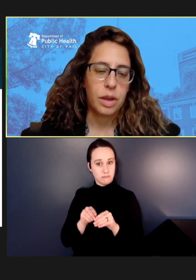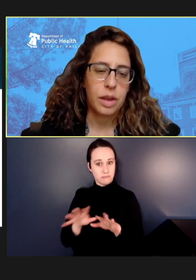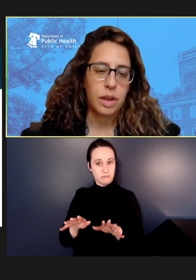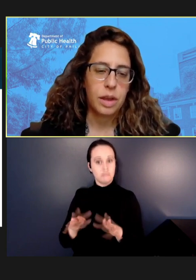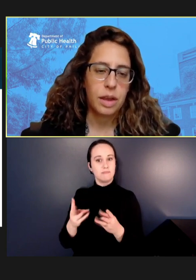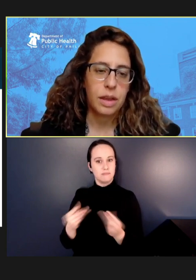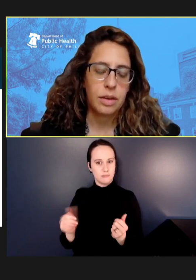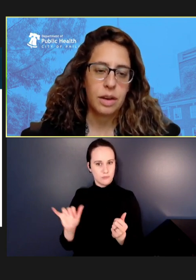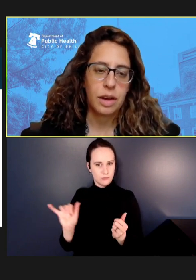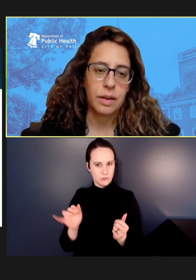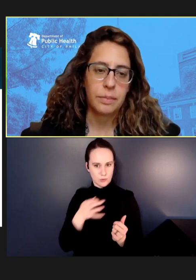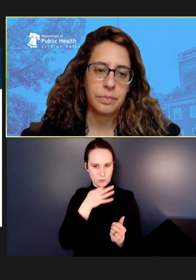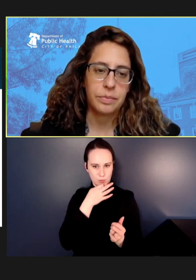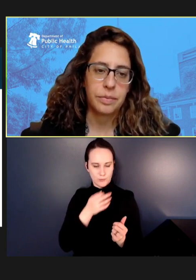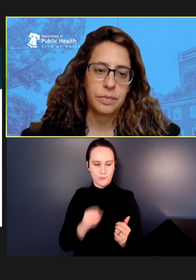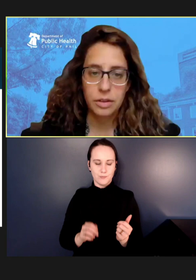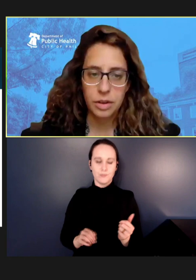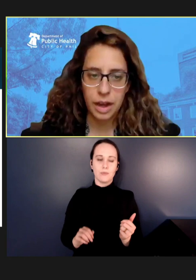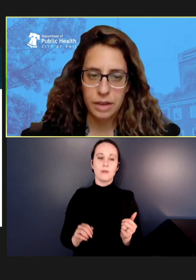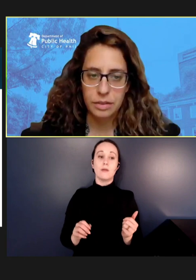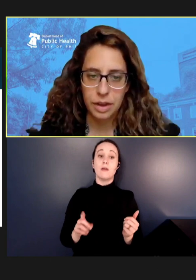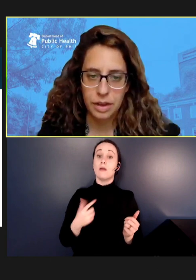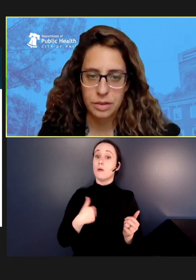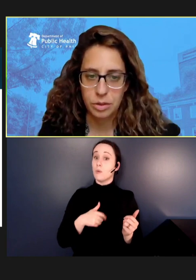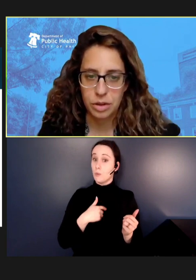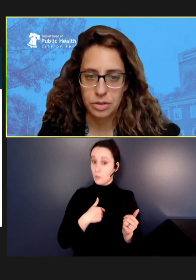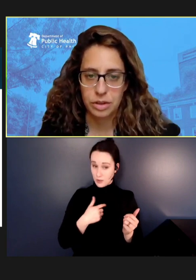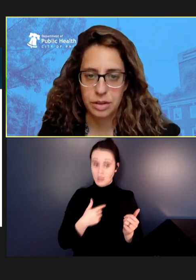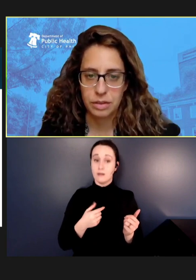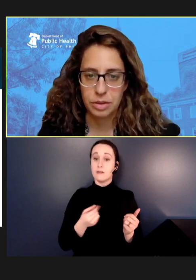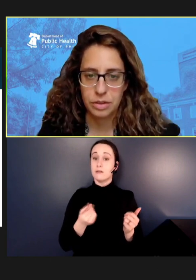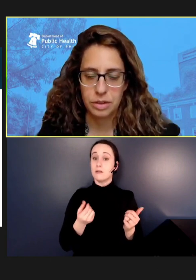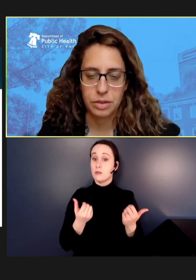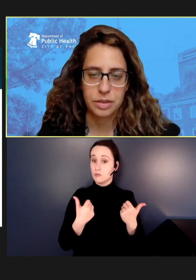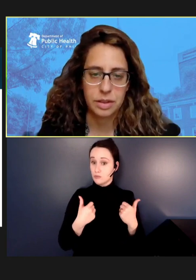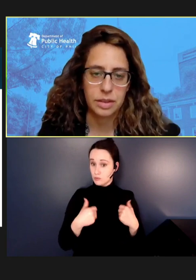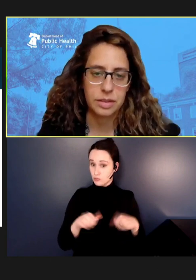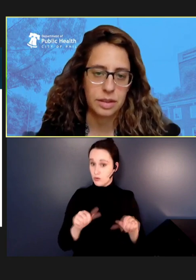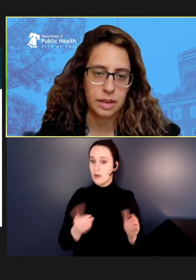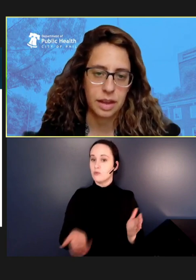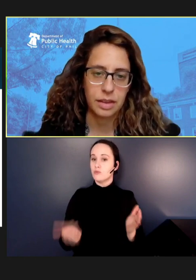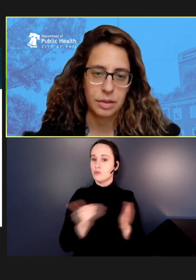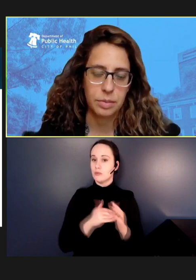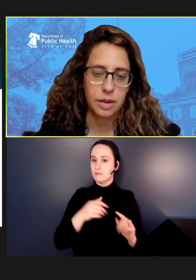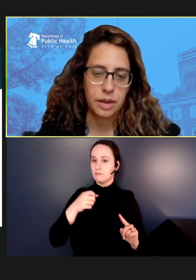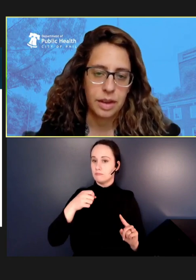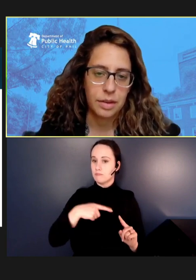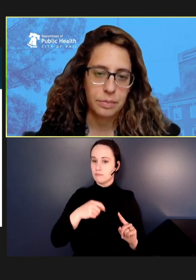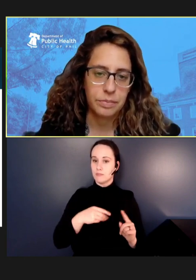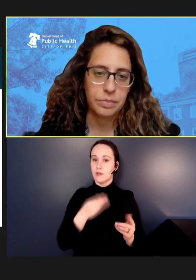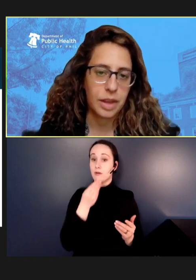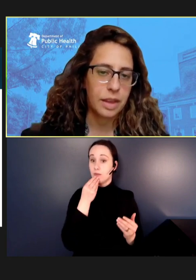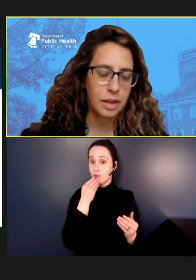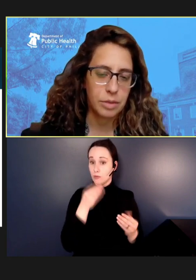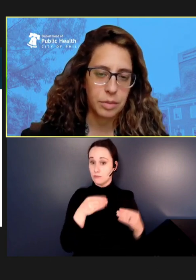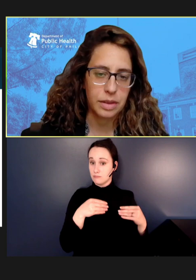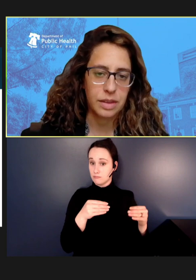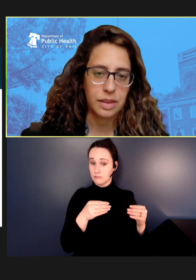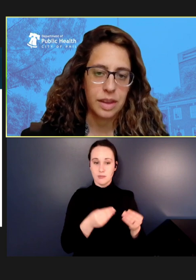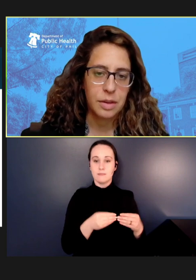We worked on reactivating some grocery delivery services. This didn't end up getting implemented,